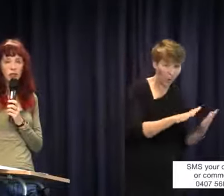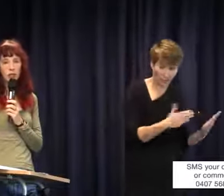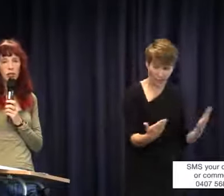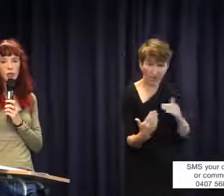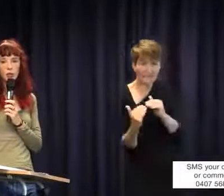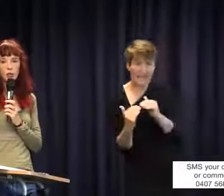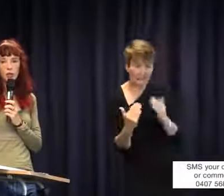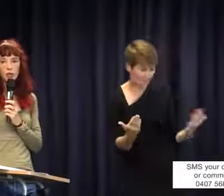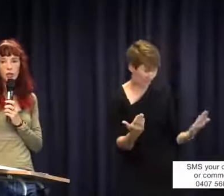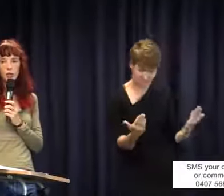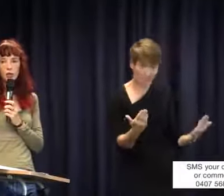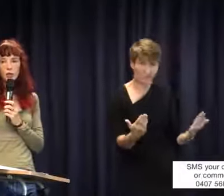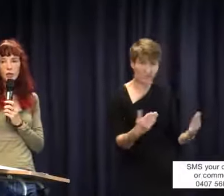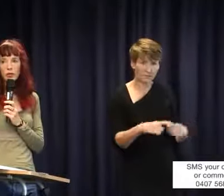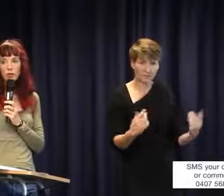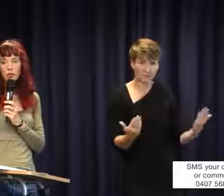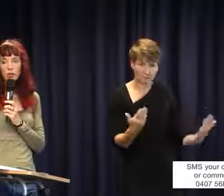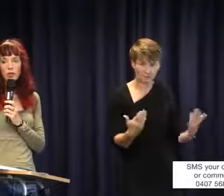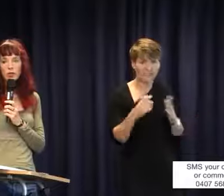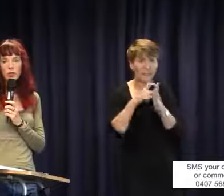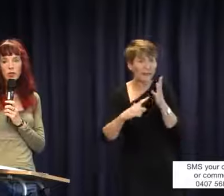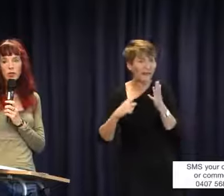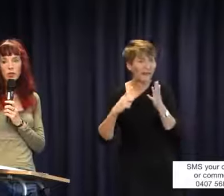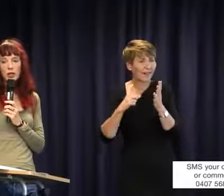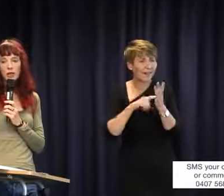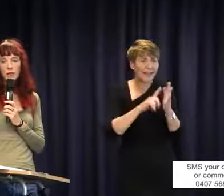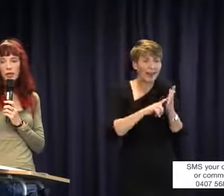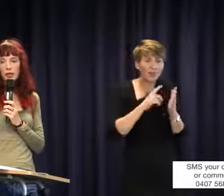Disability Discrimination Legal Service put in a submission saying these have failed,